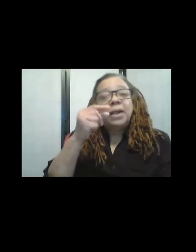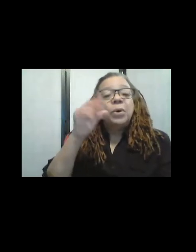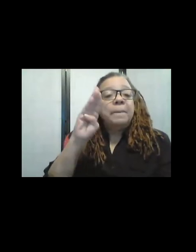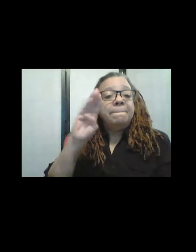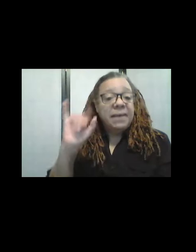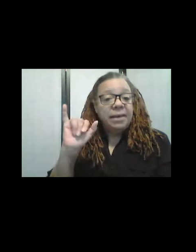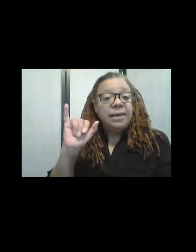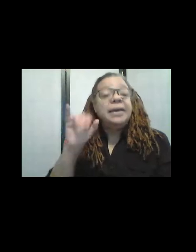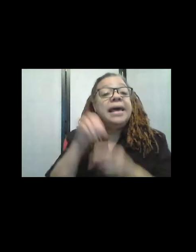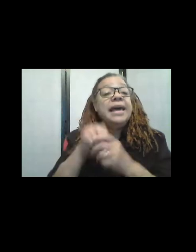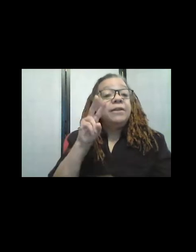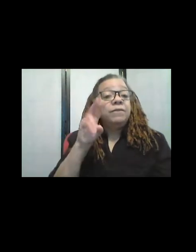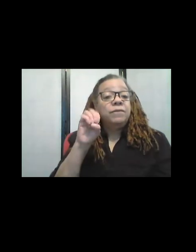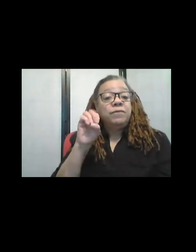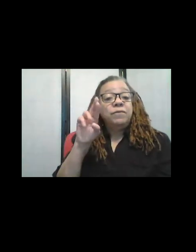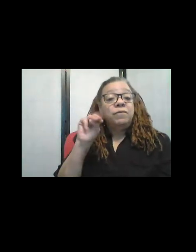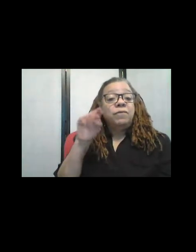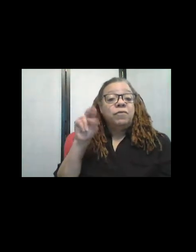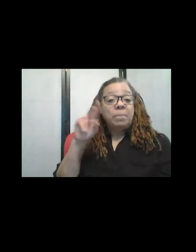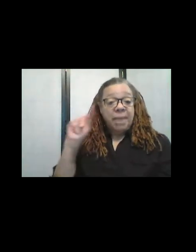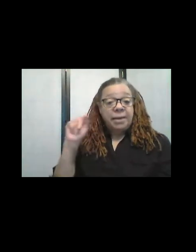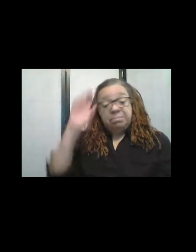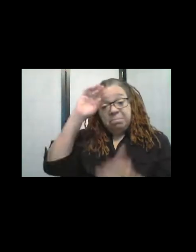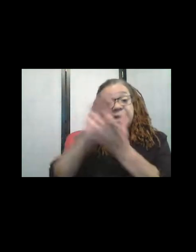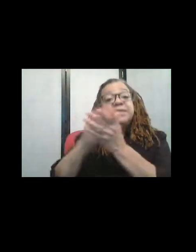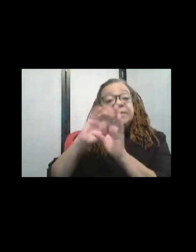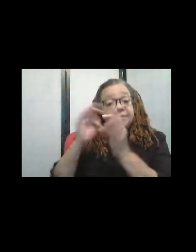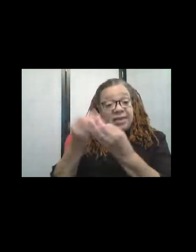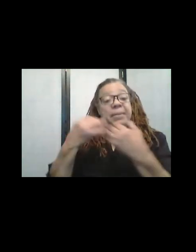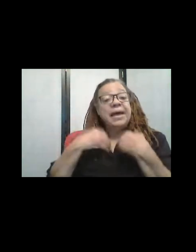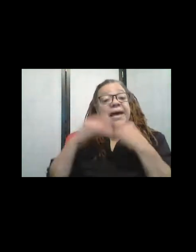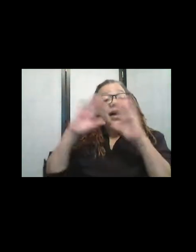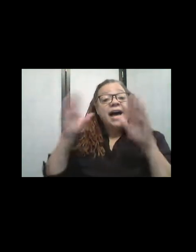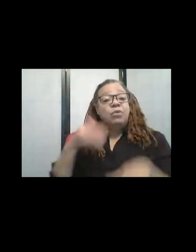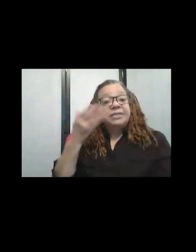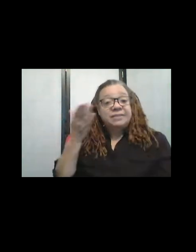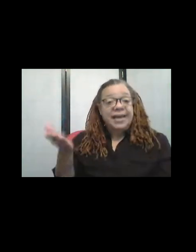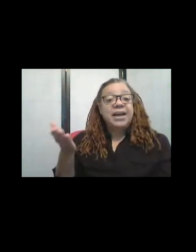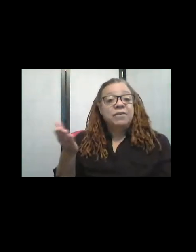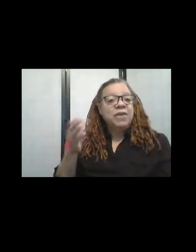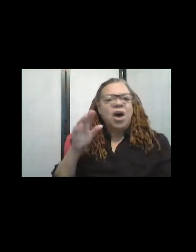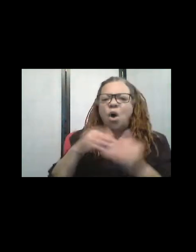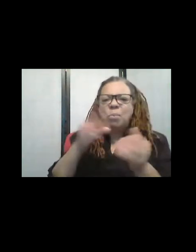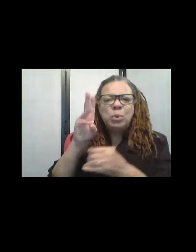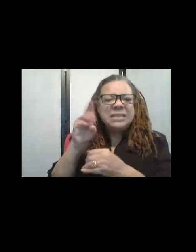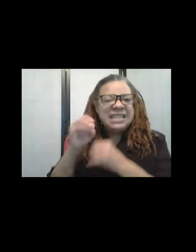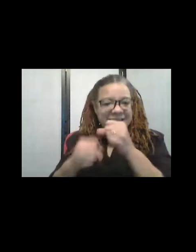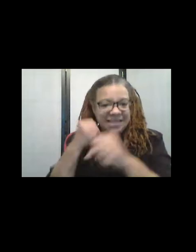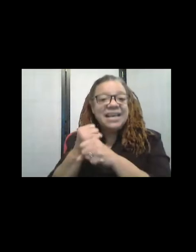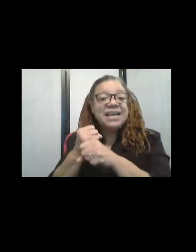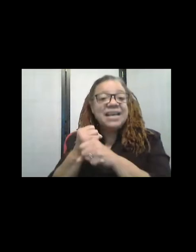My husband's family have a house up there, um they've had it for 60 years, and it's right on the lake. Oh, wow!